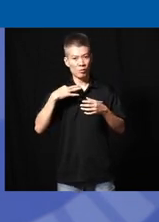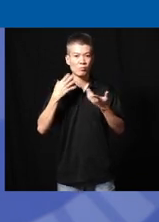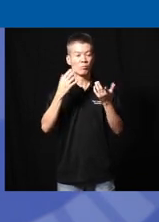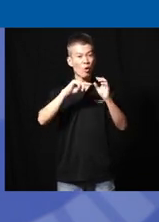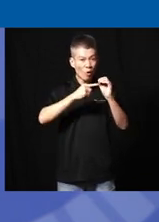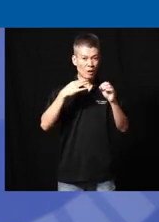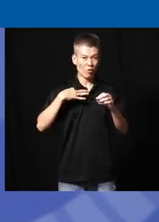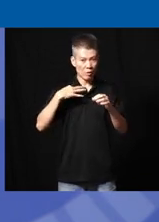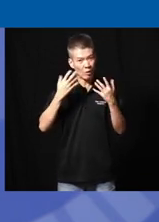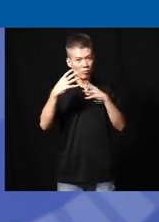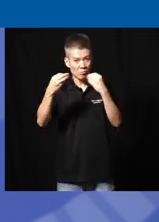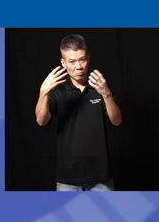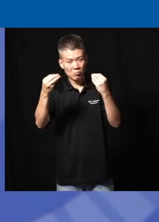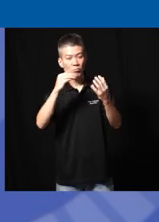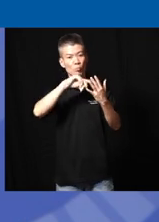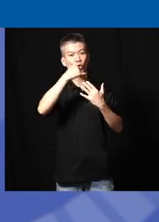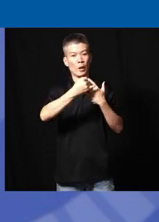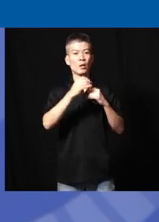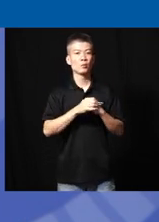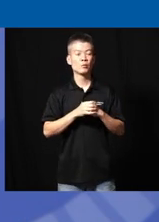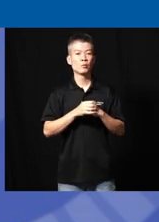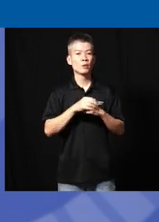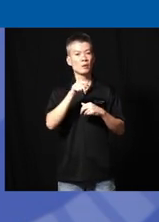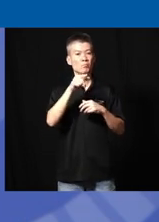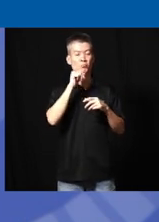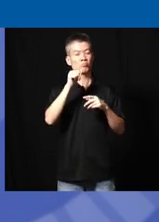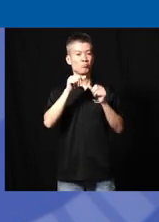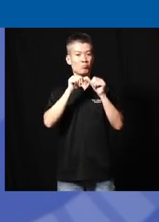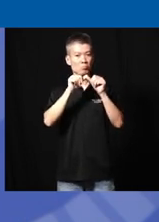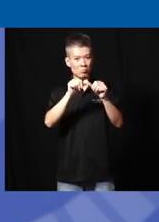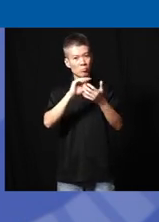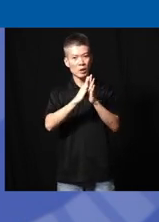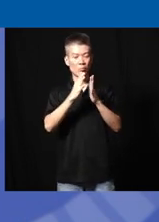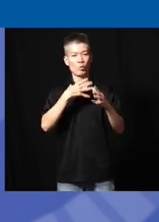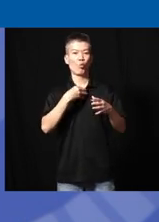original volunteers have left the project you know they don't continue they become white elephants